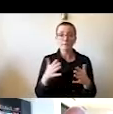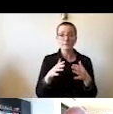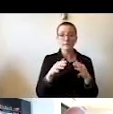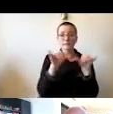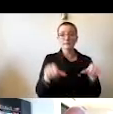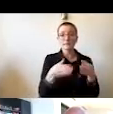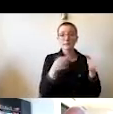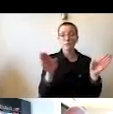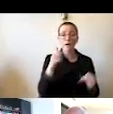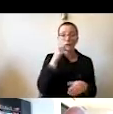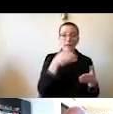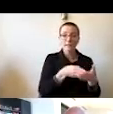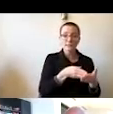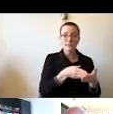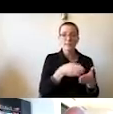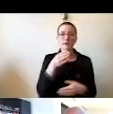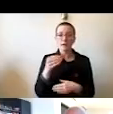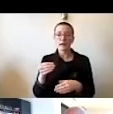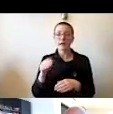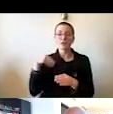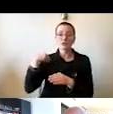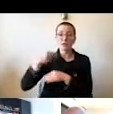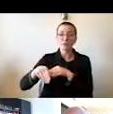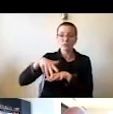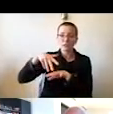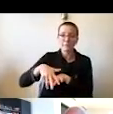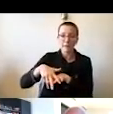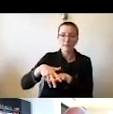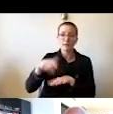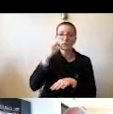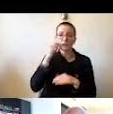and generationally embedded racial disparity affecting our society.